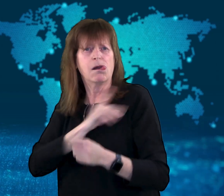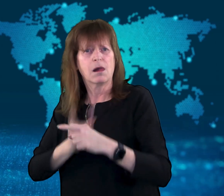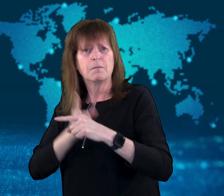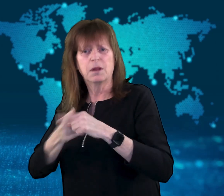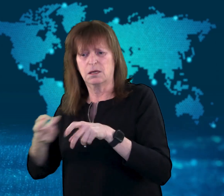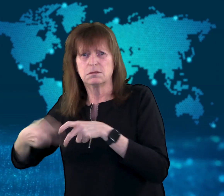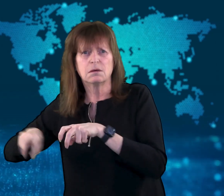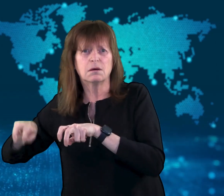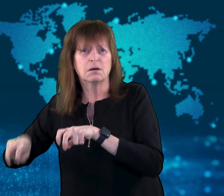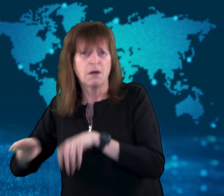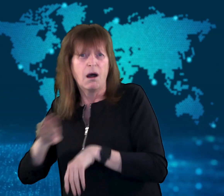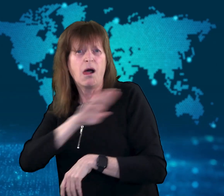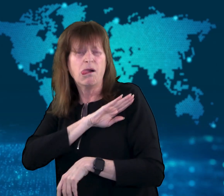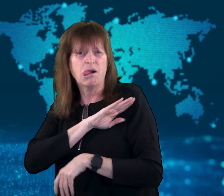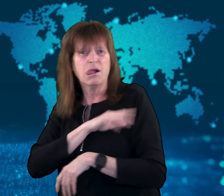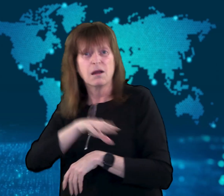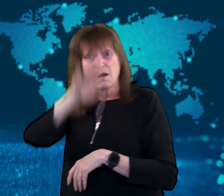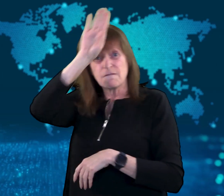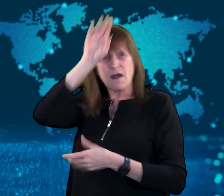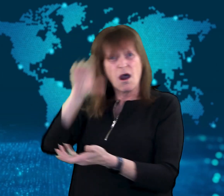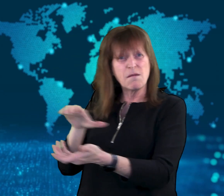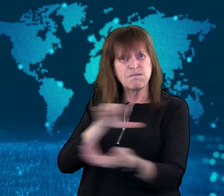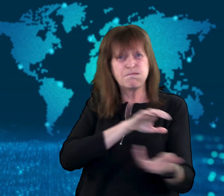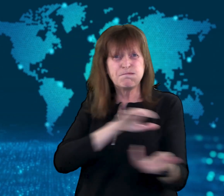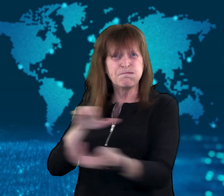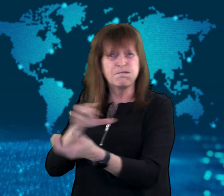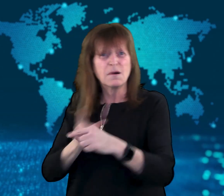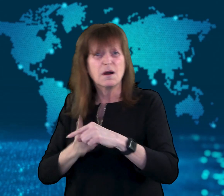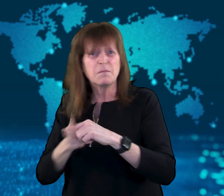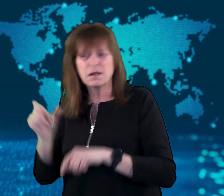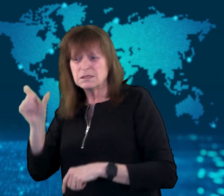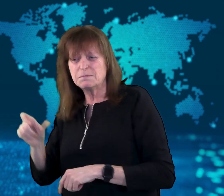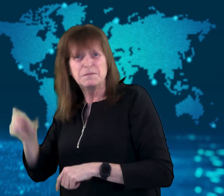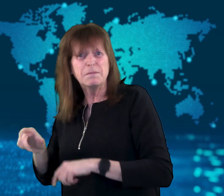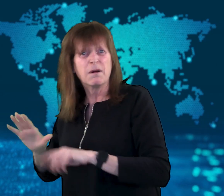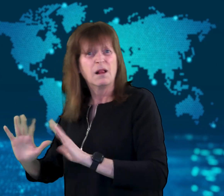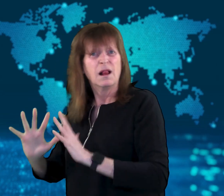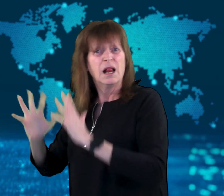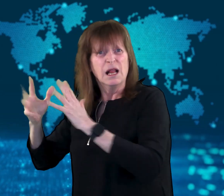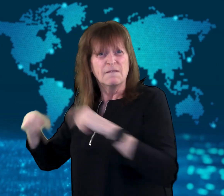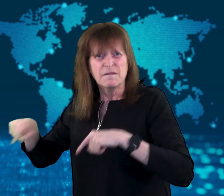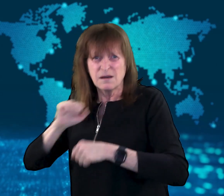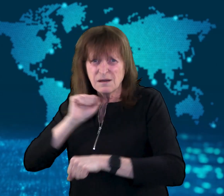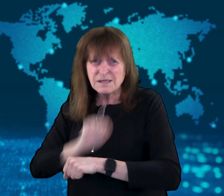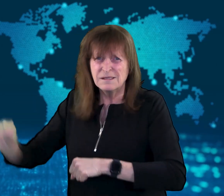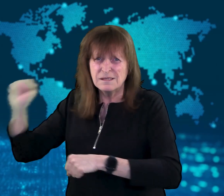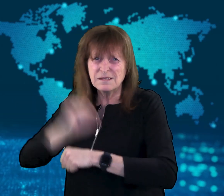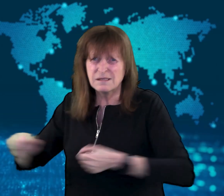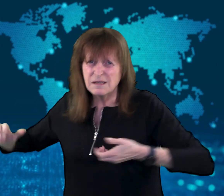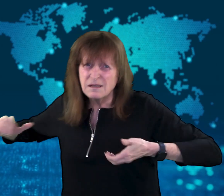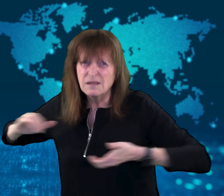Firefighters and local residents have worked together on the ground to